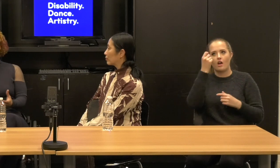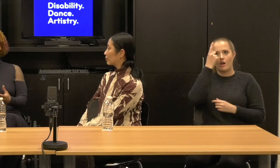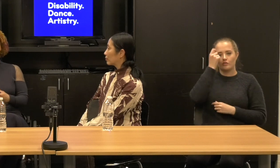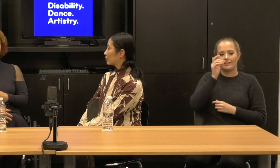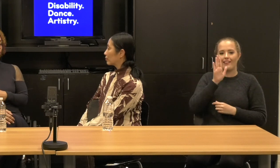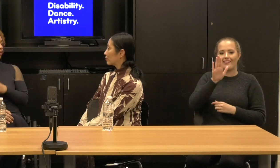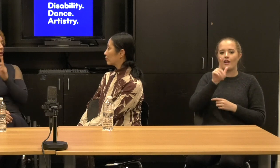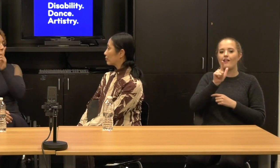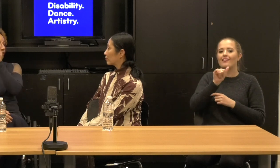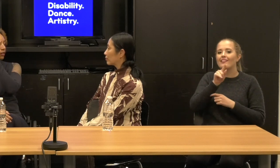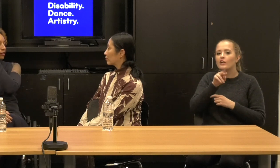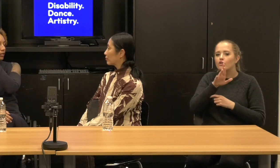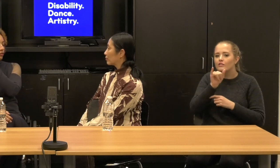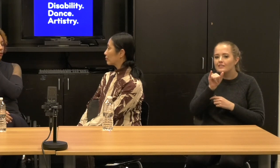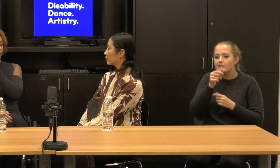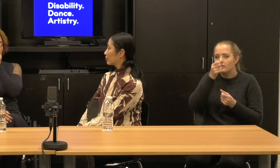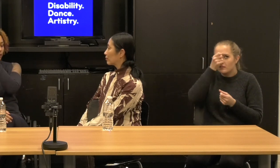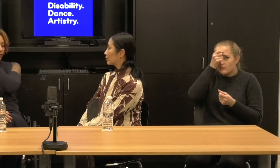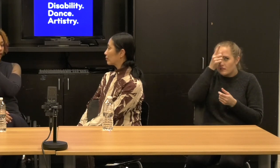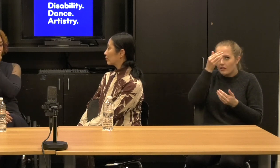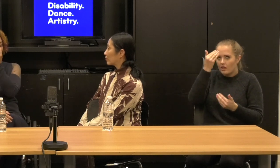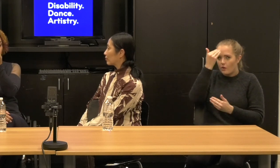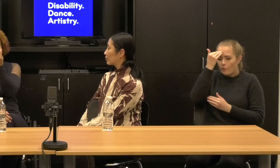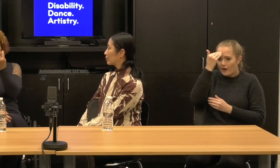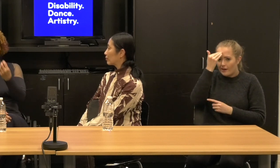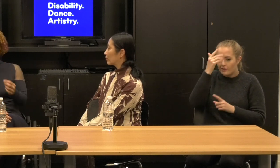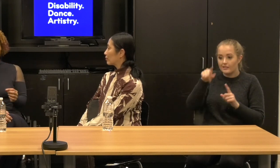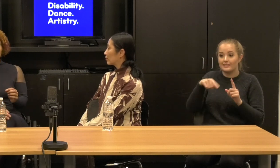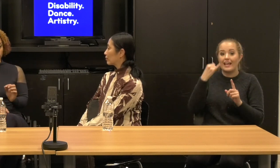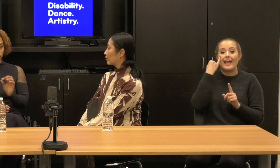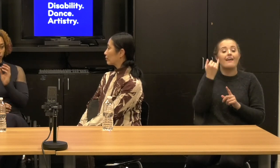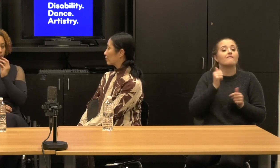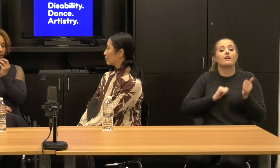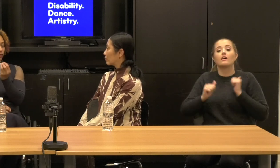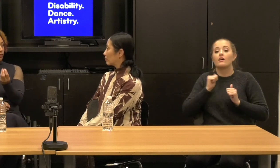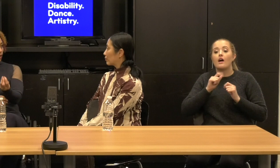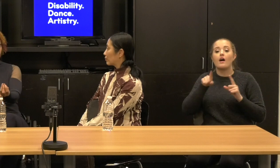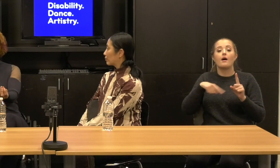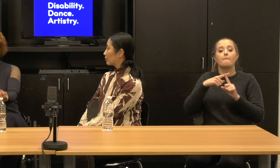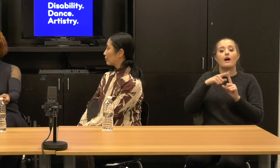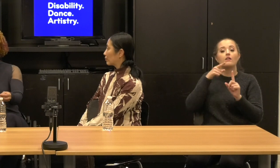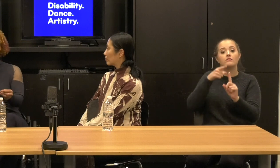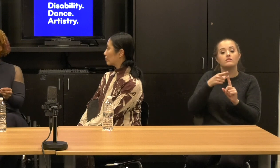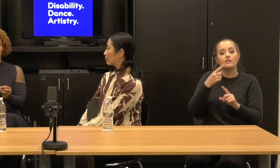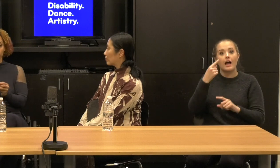If it were at least that we're about a dance film that were about the eye or dance film that were about the tongue or dance film.